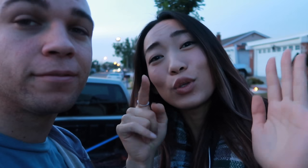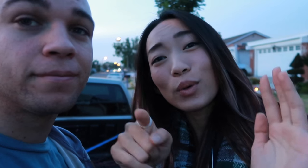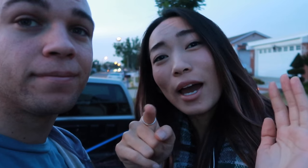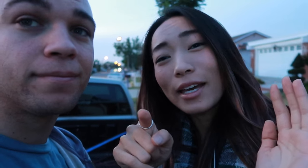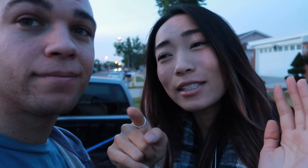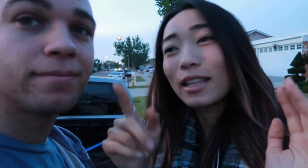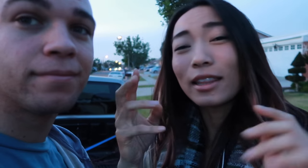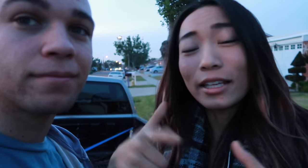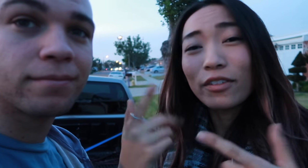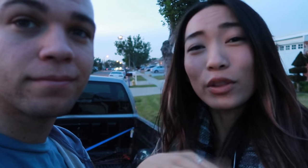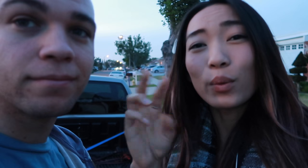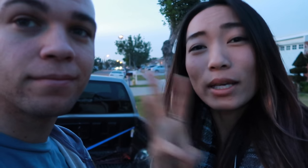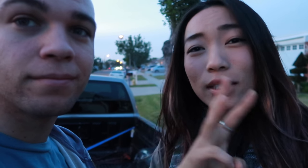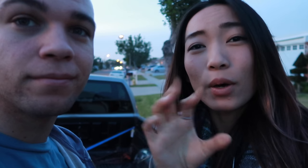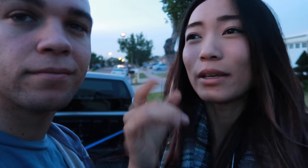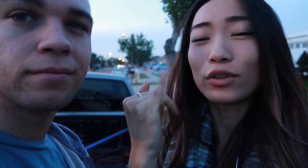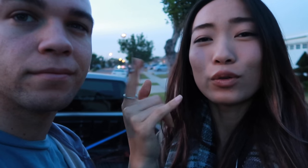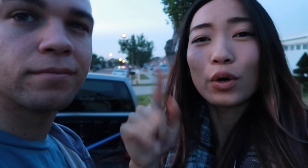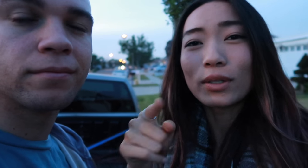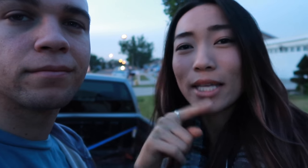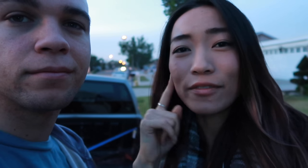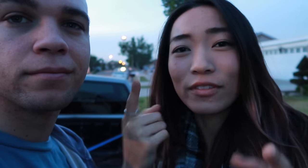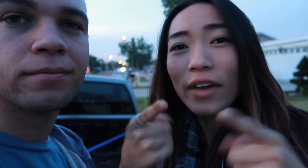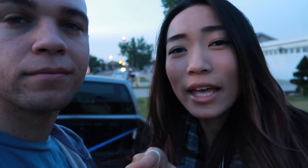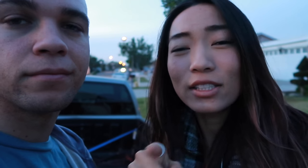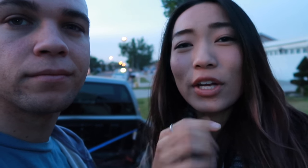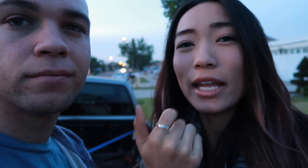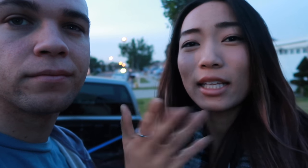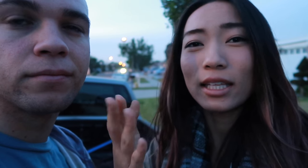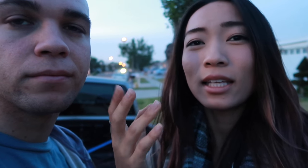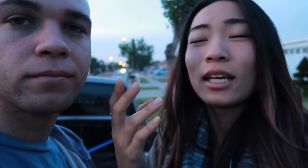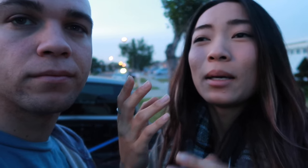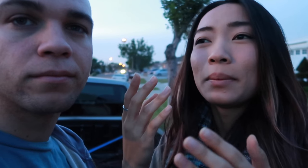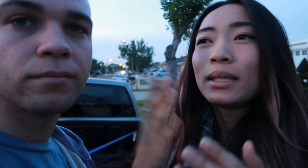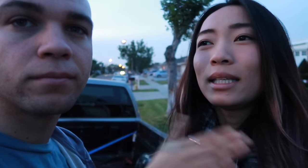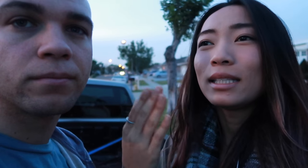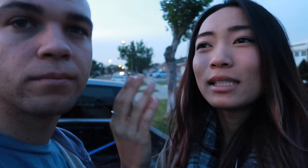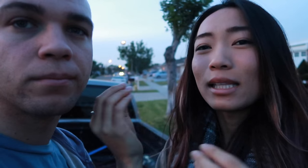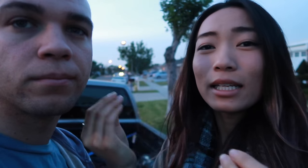guys live on the west coast. If you go to Deaf events or anything please let us